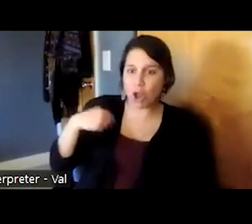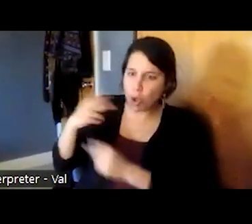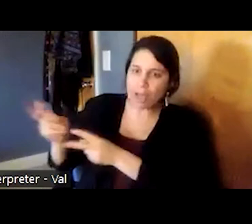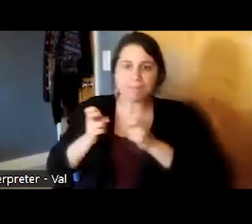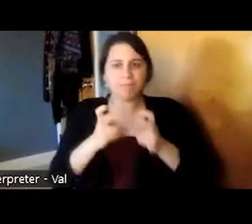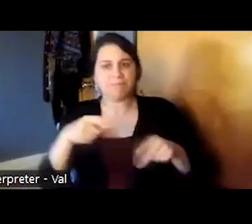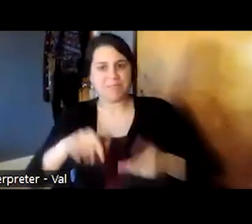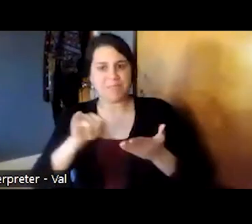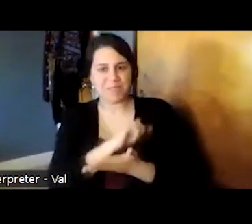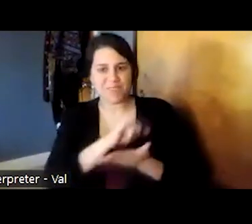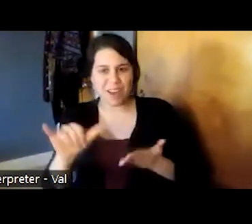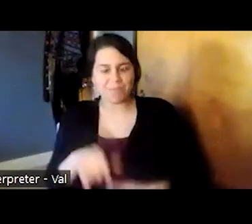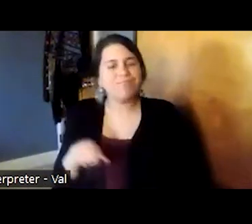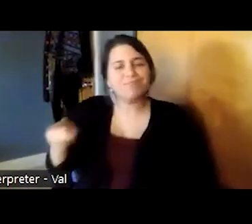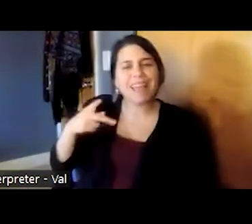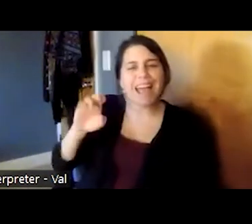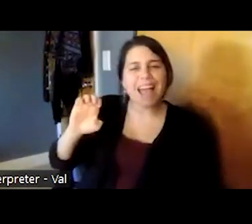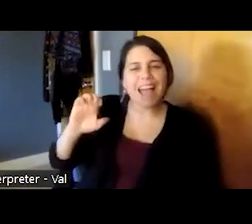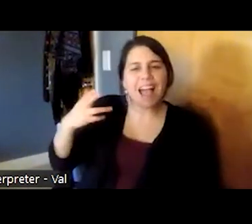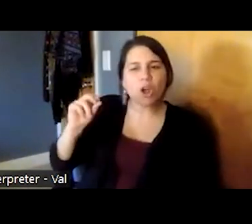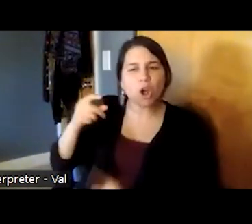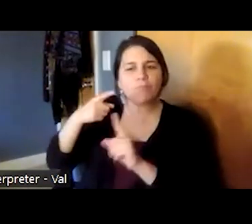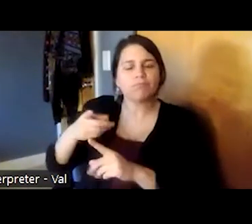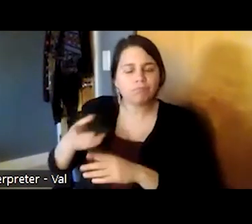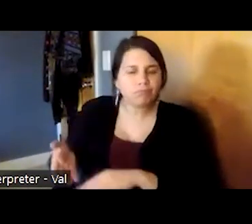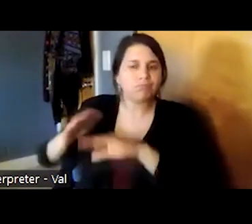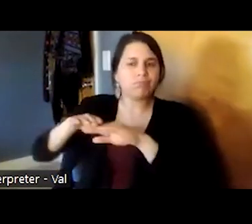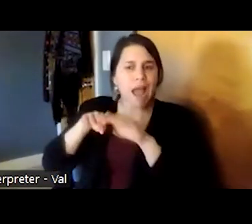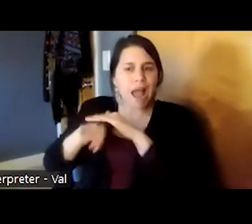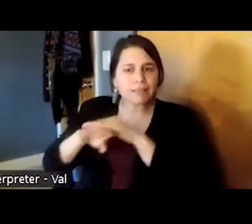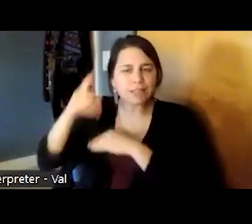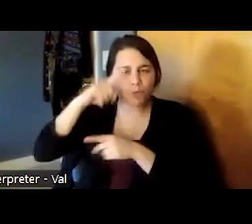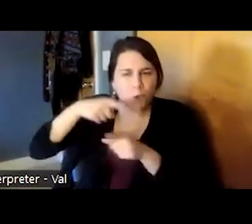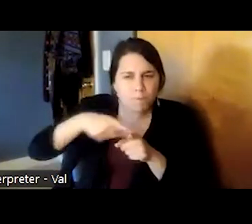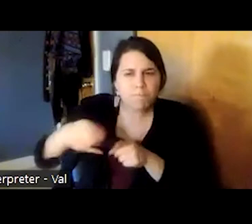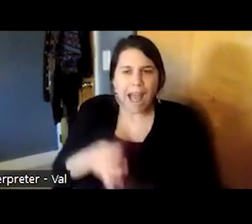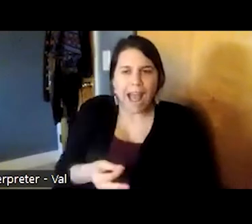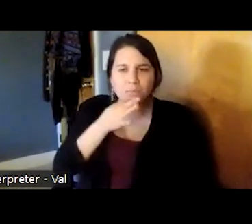developed to increase access to specialized expertise utilizing technology to link an expert